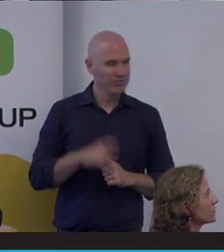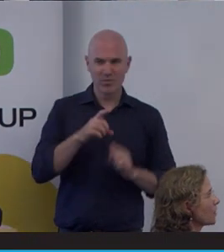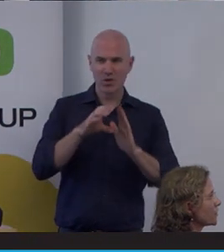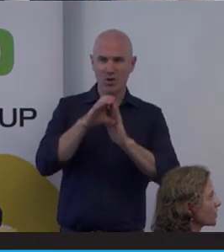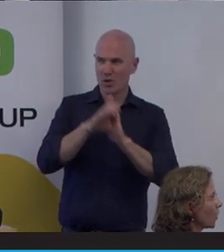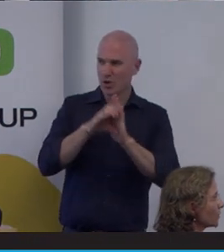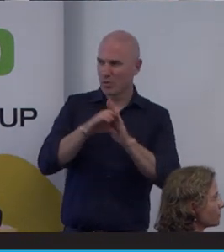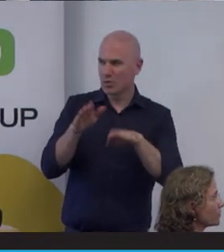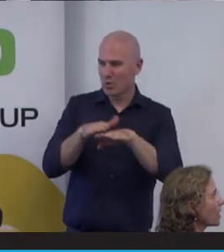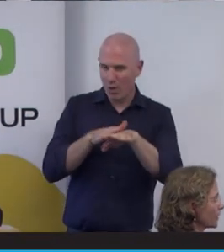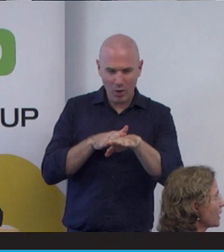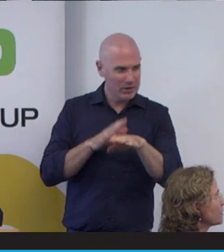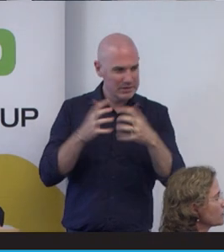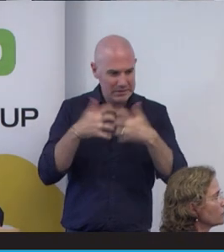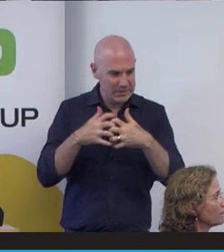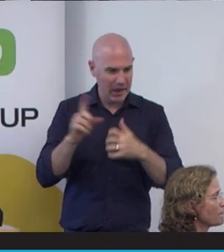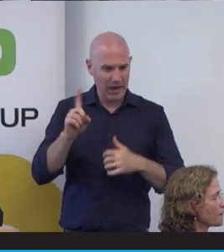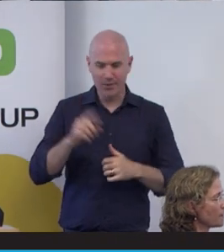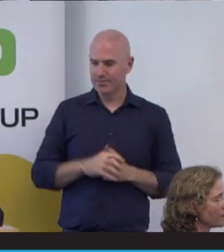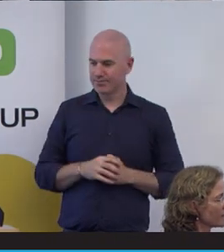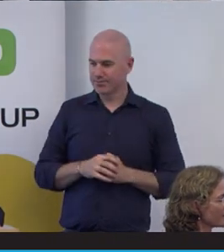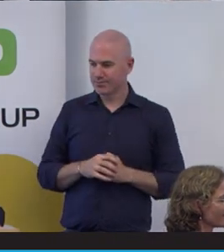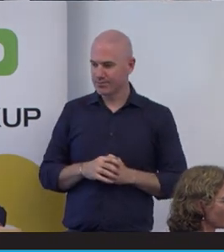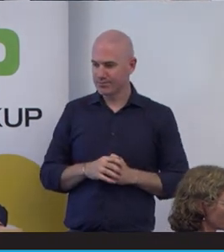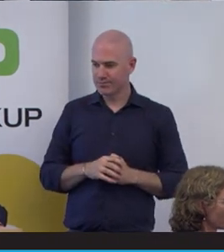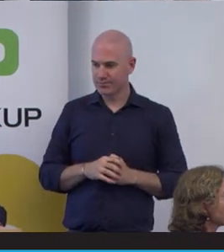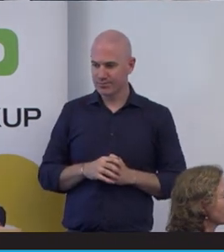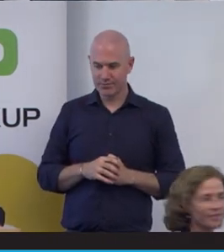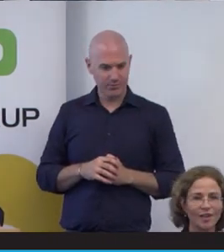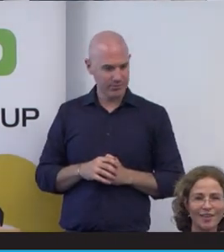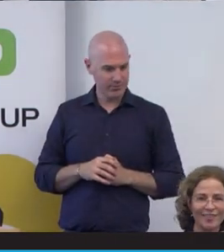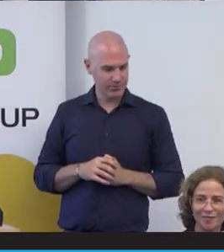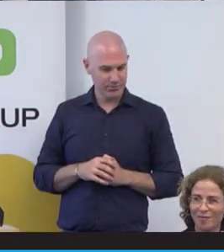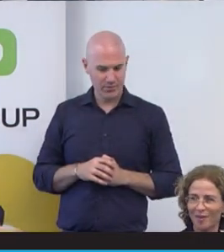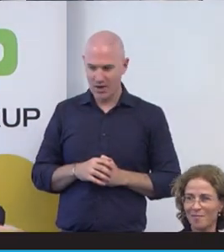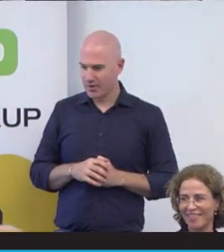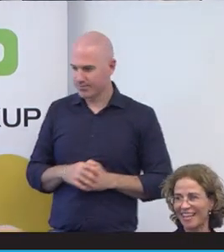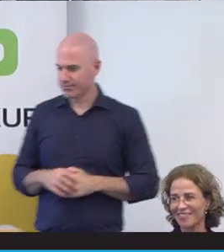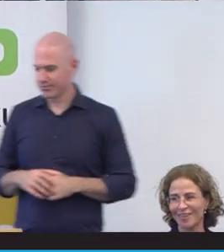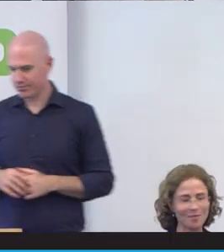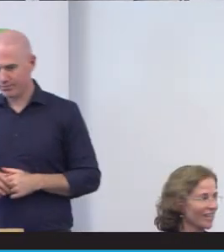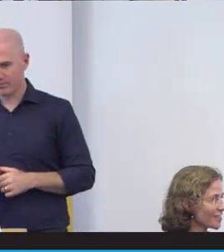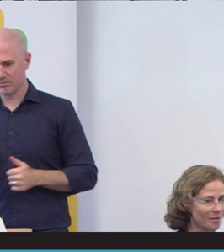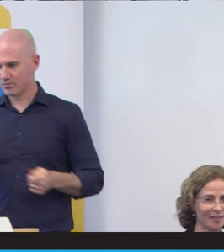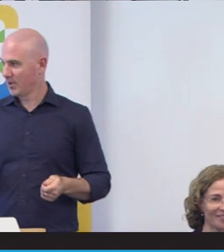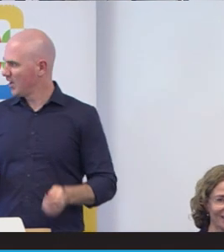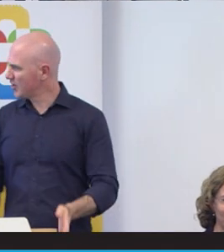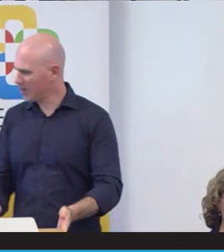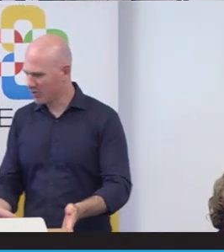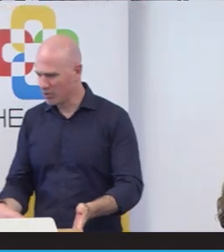So I just hold it. Okay, cool. Okay, so welcome and thanks very much everyone for coming. I'm